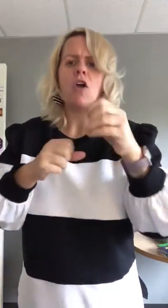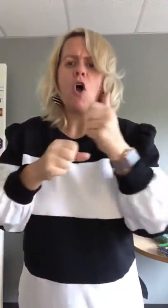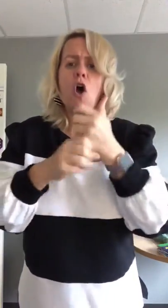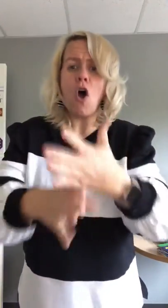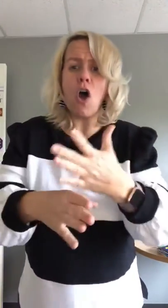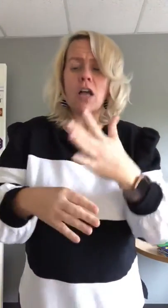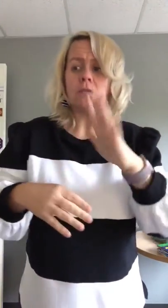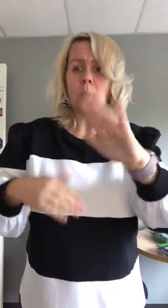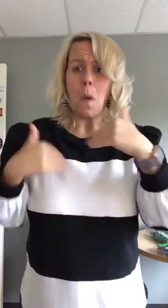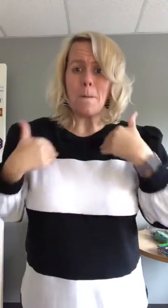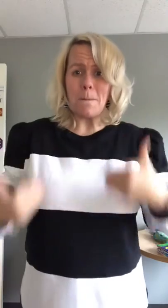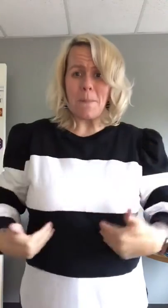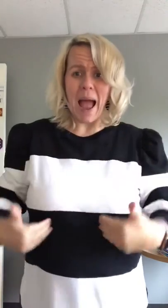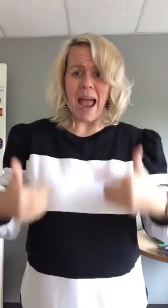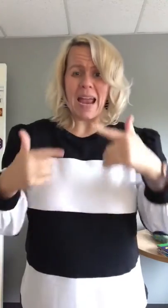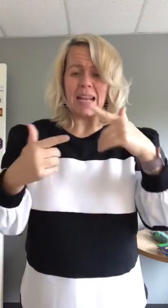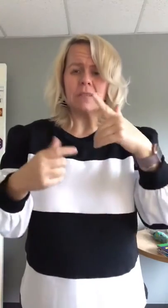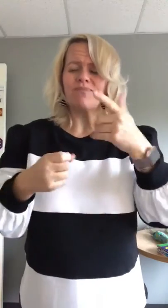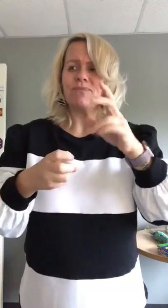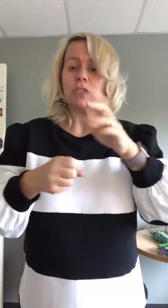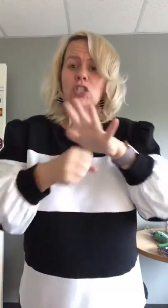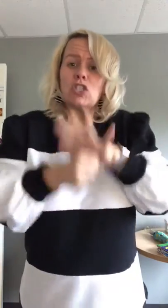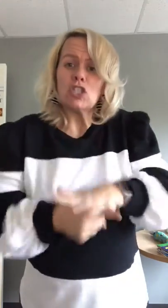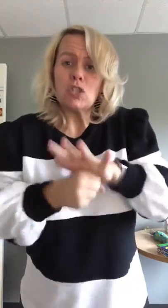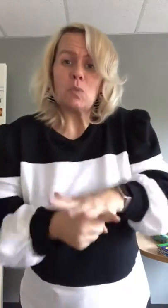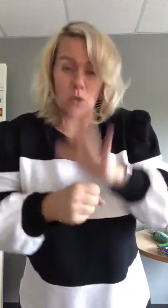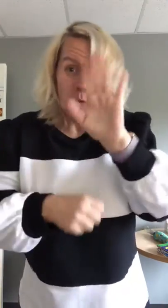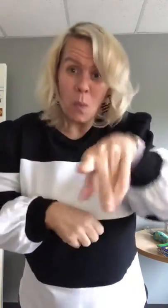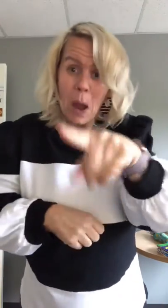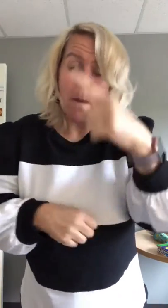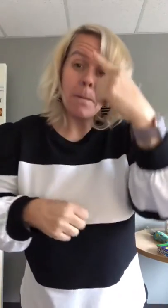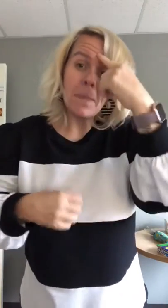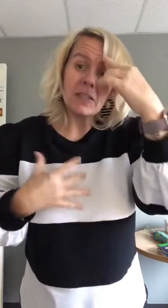You know that it causes stress in your body --